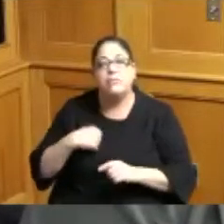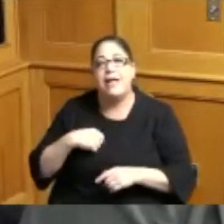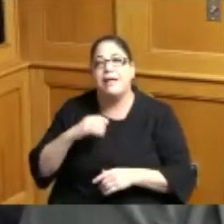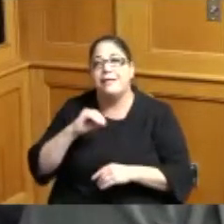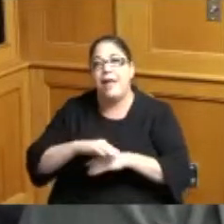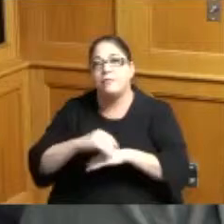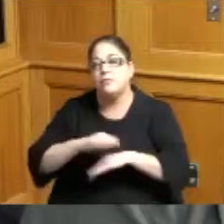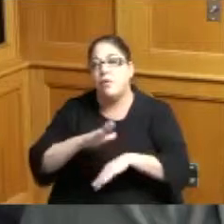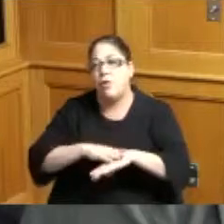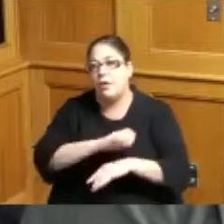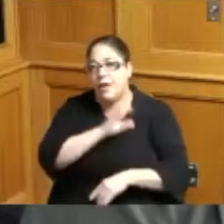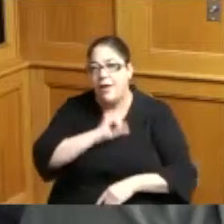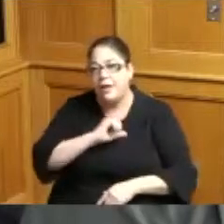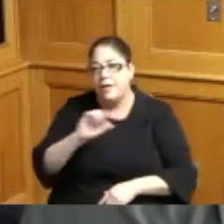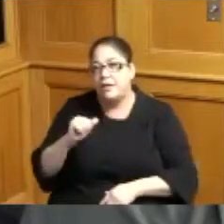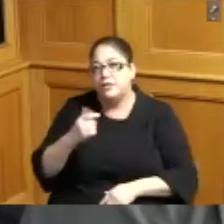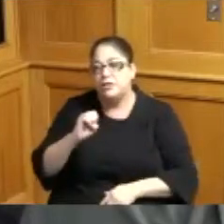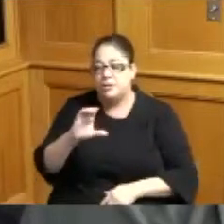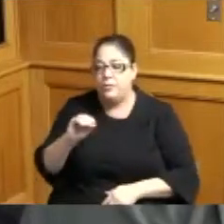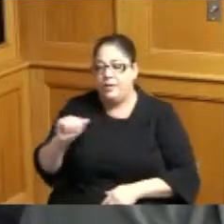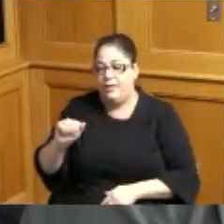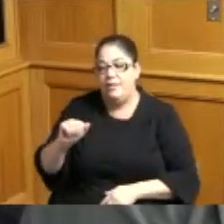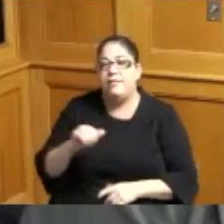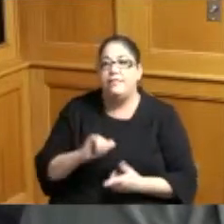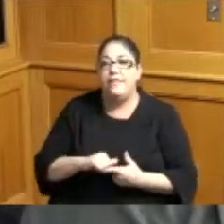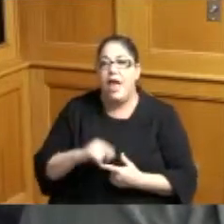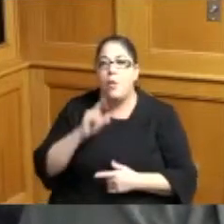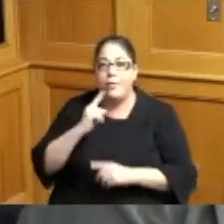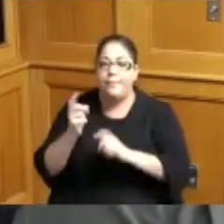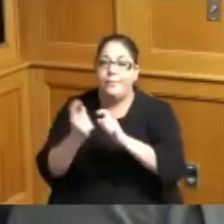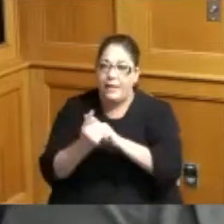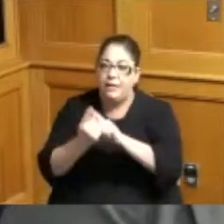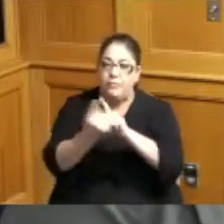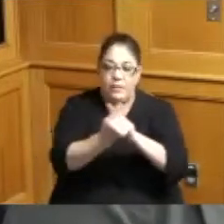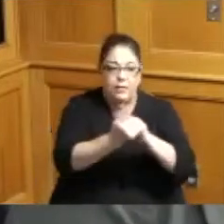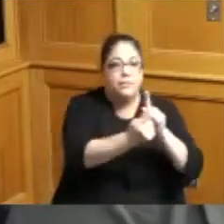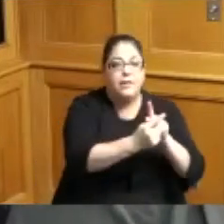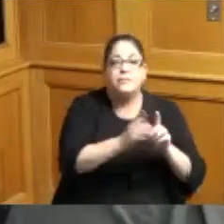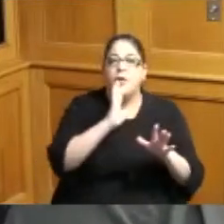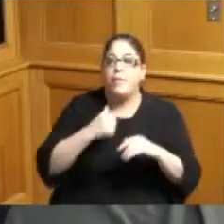she's meeting with each going to be meeting with each of us around the issue of transportation for